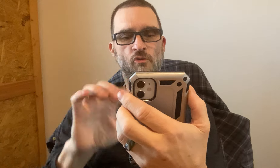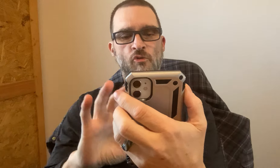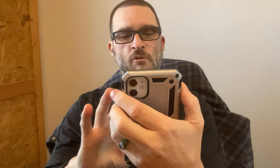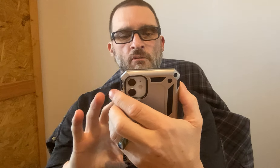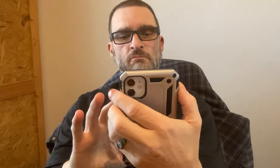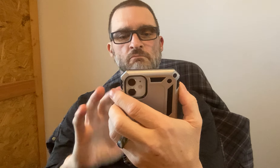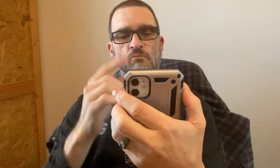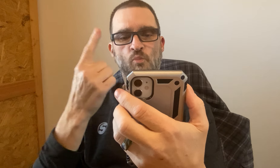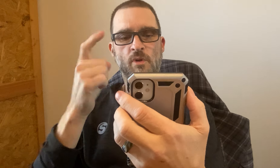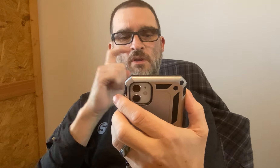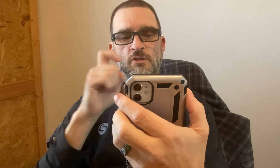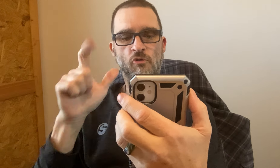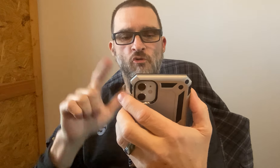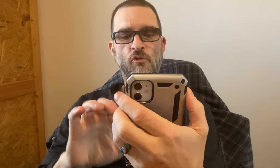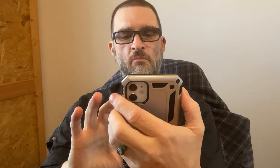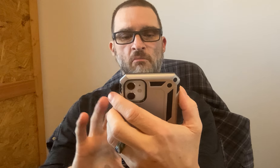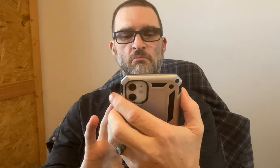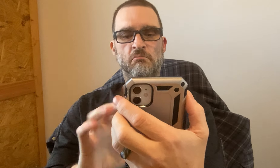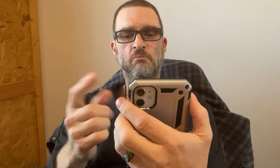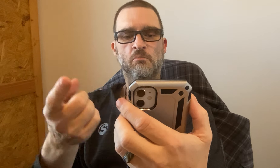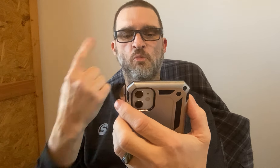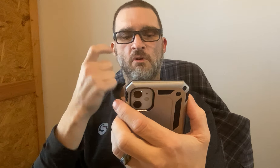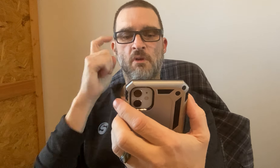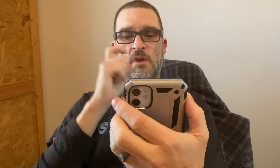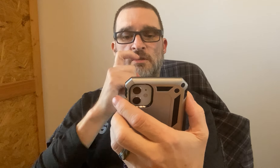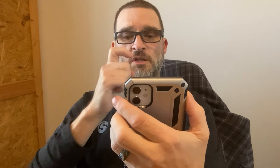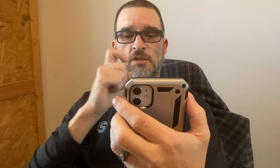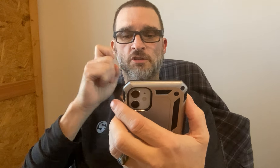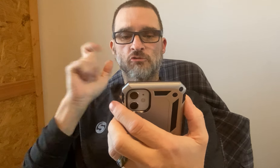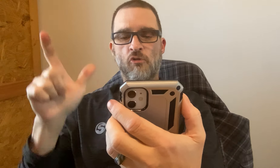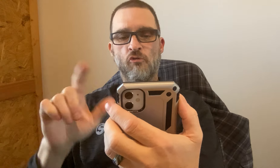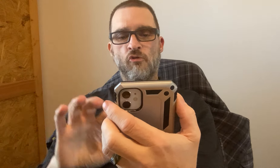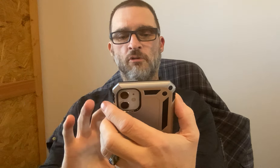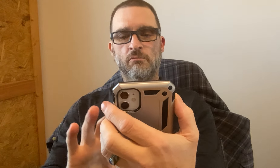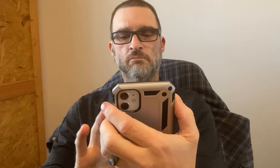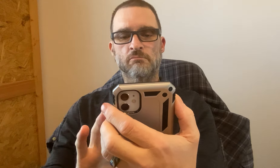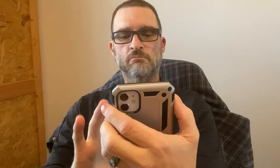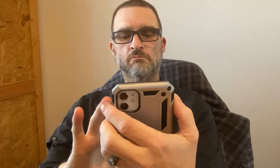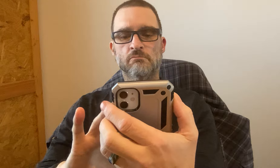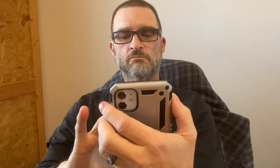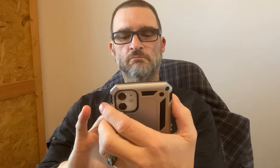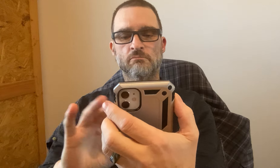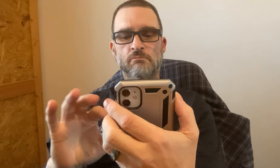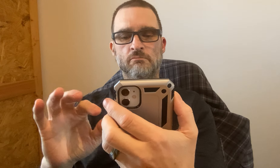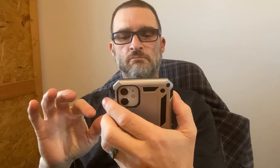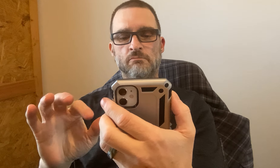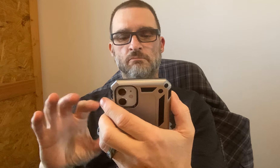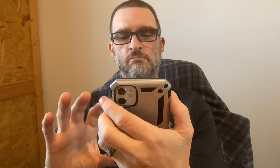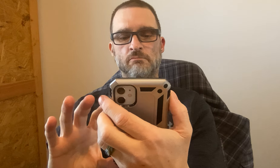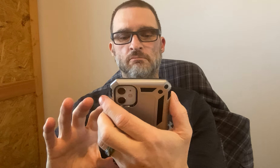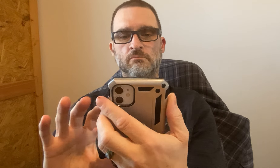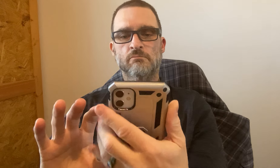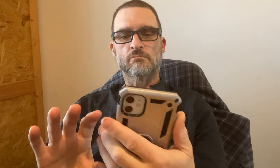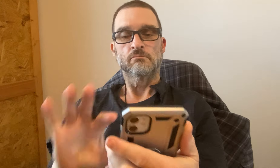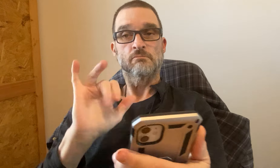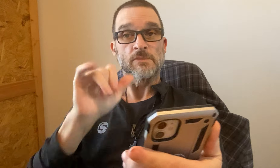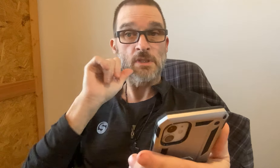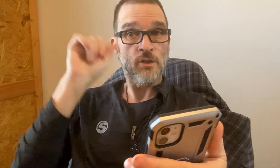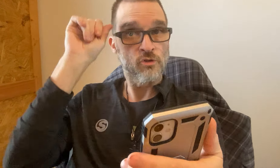1 XL, 1 XXL, 1 XXXL